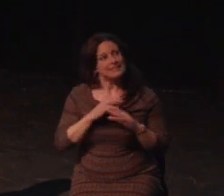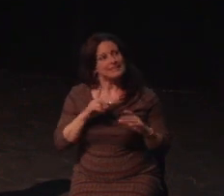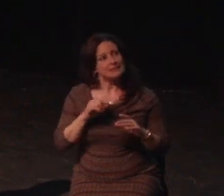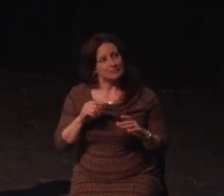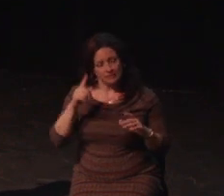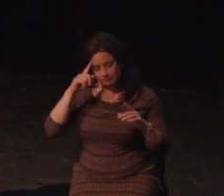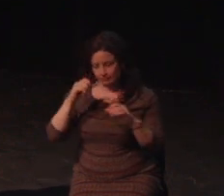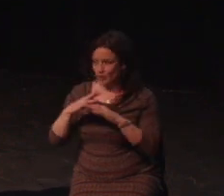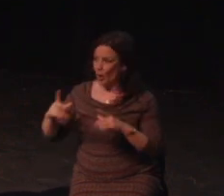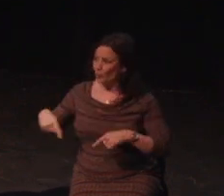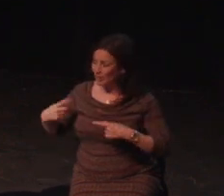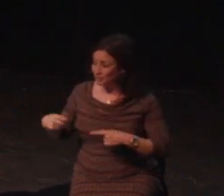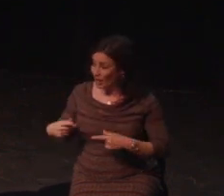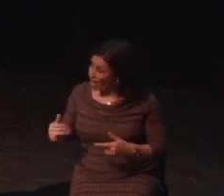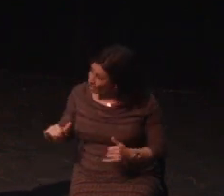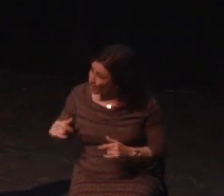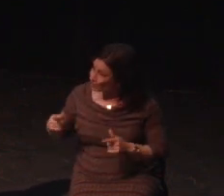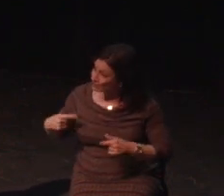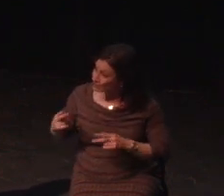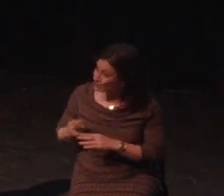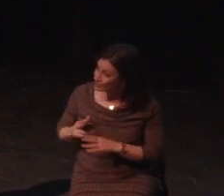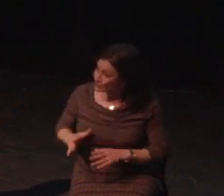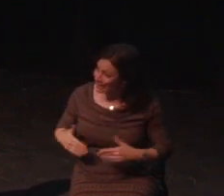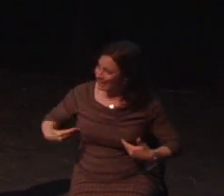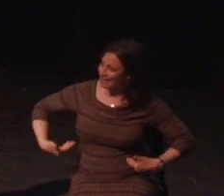I was wrong again, every time I tried to play